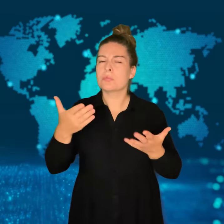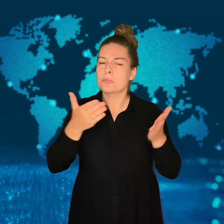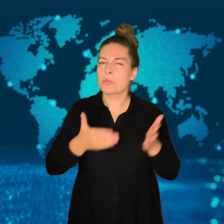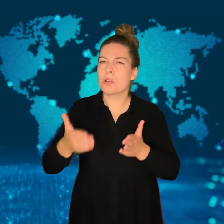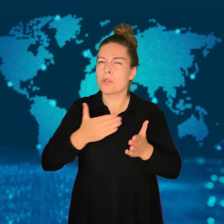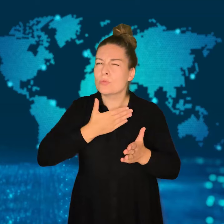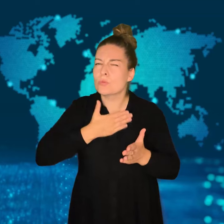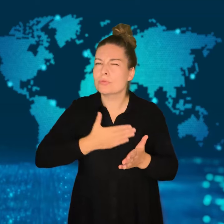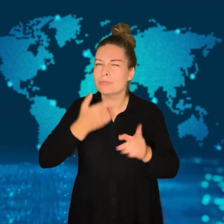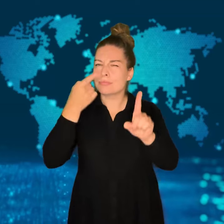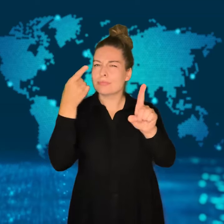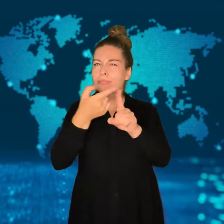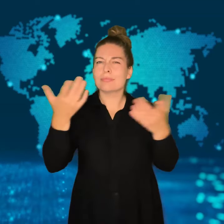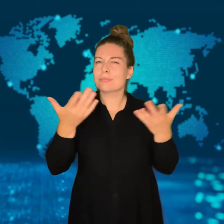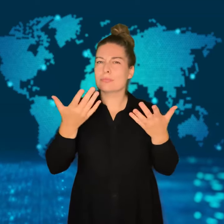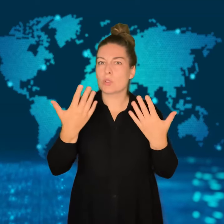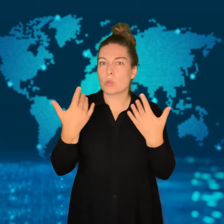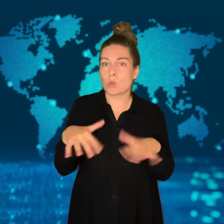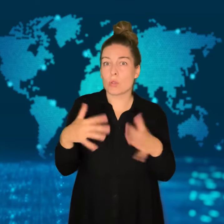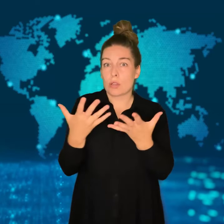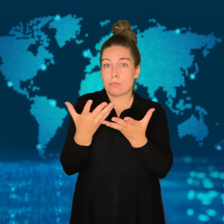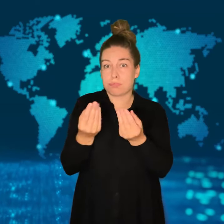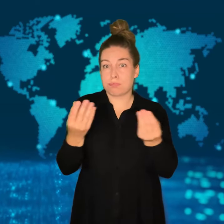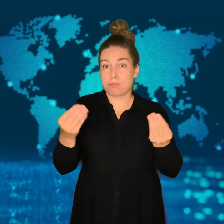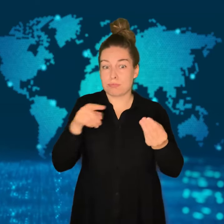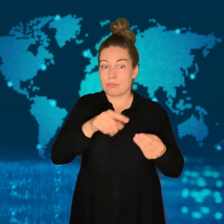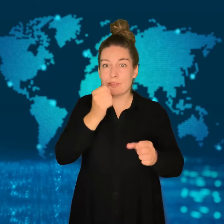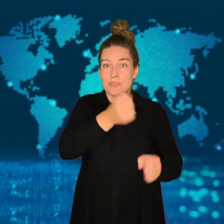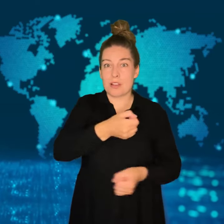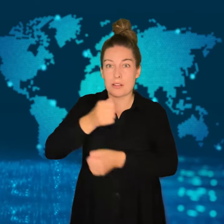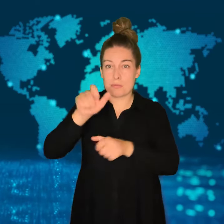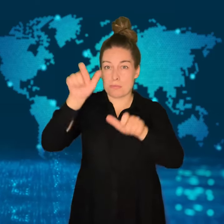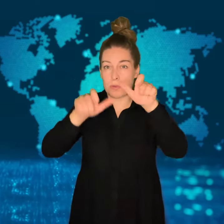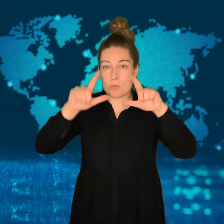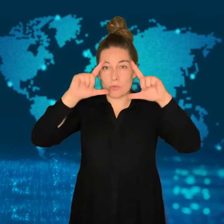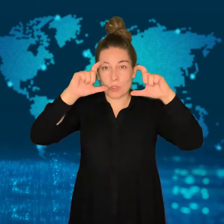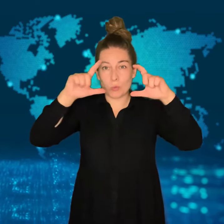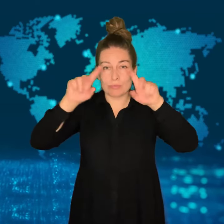Venice is one of the most visited of the country's cities